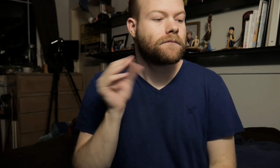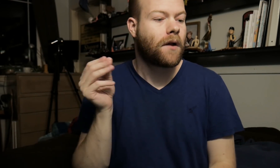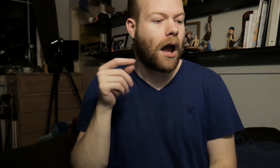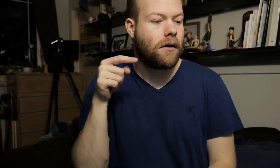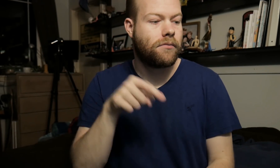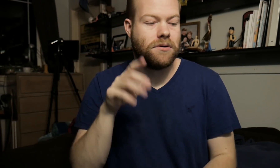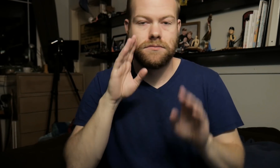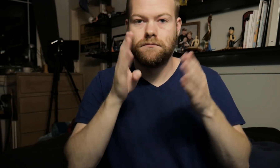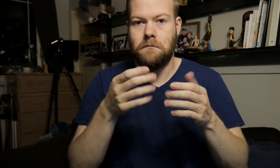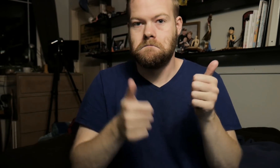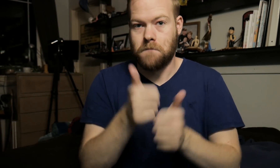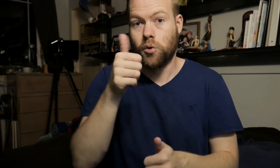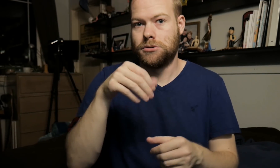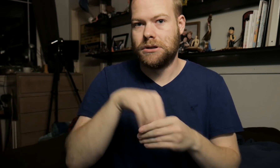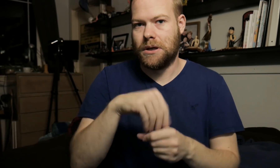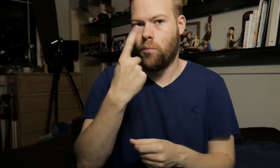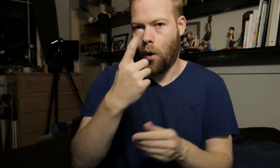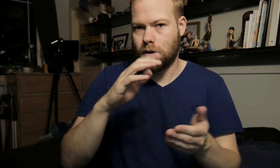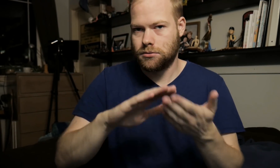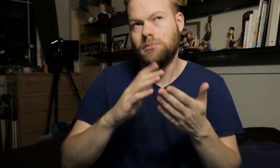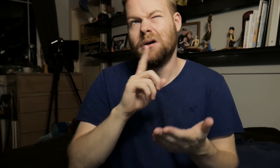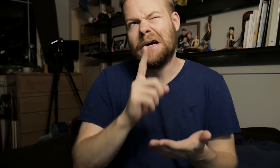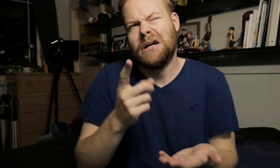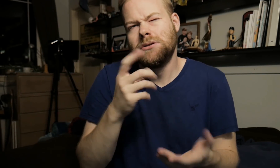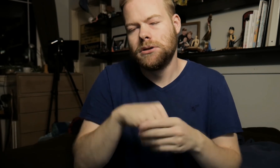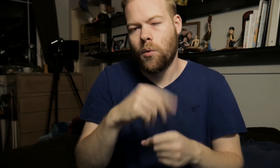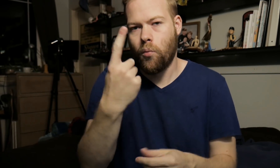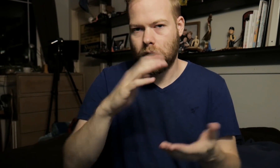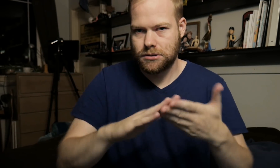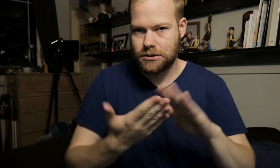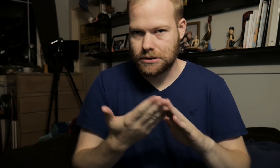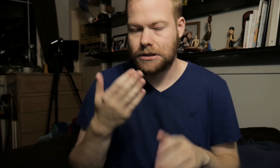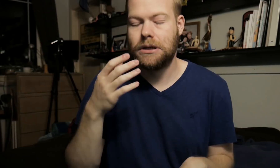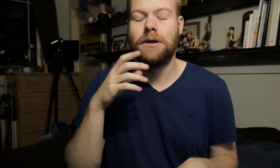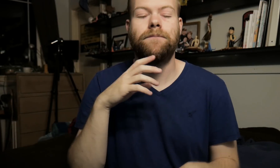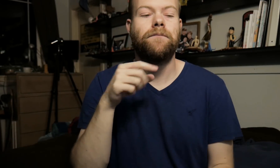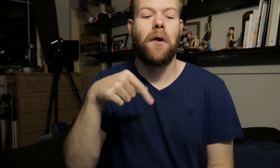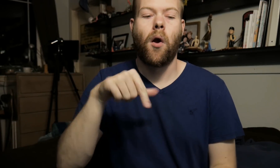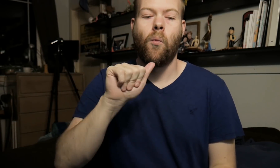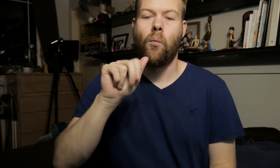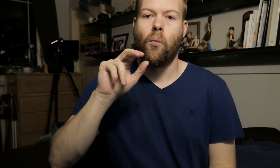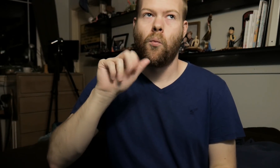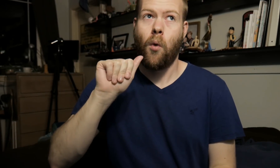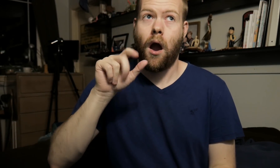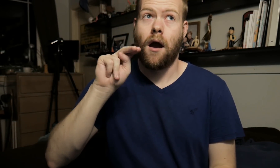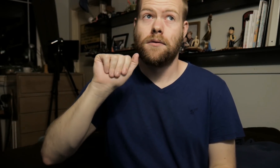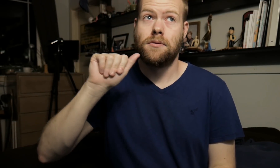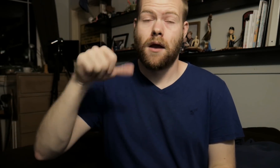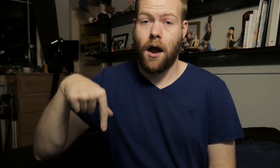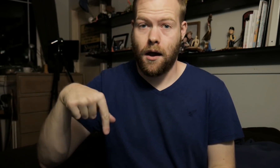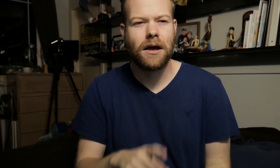And this focuses mostly in one-- it is in one city, Qaanaaq.